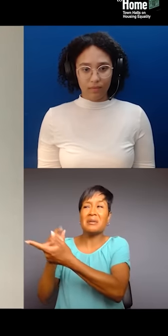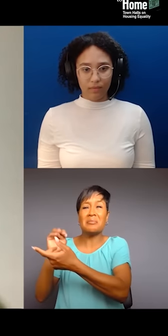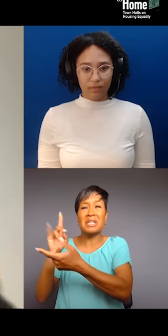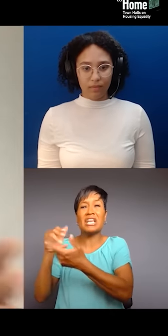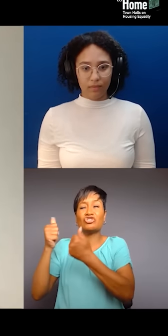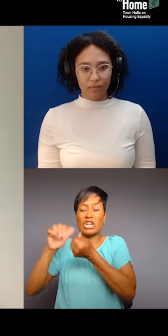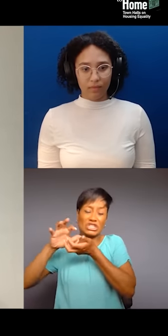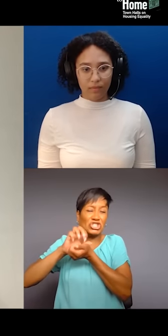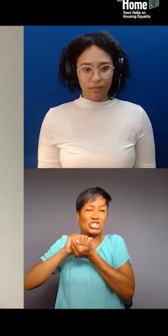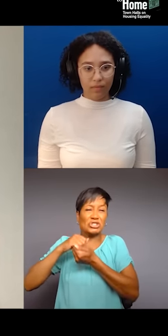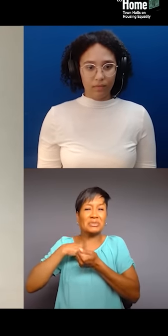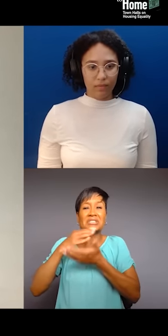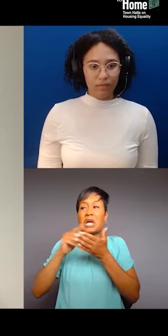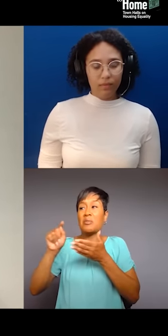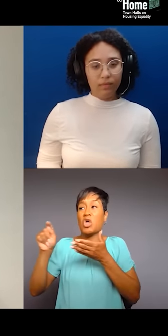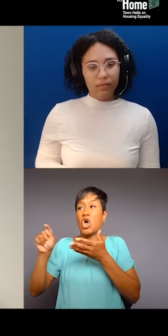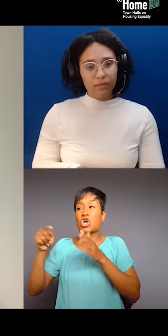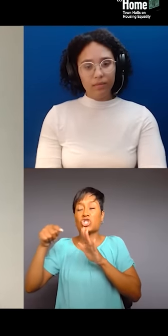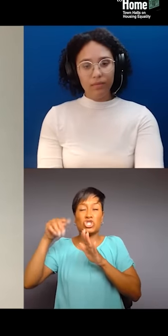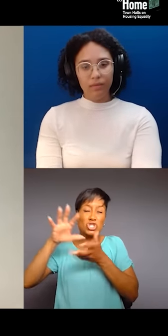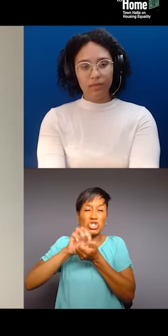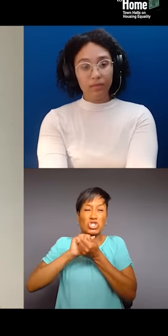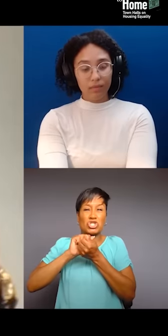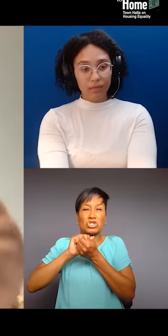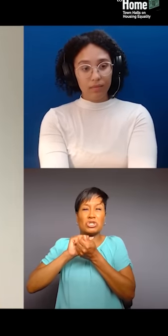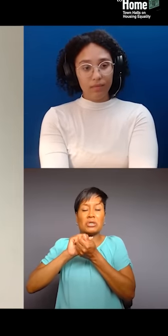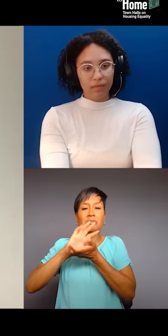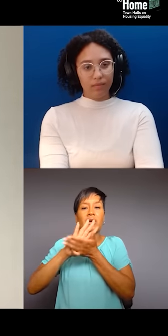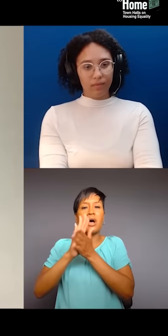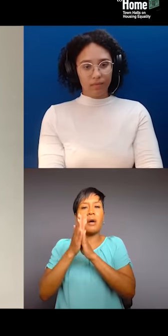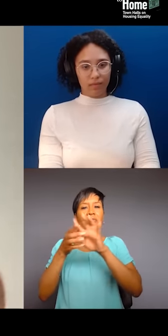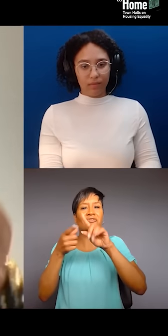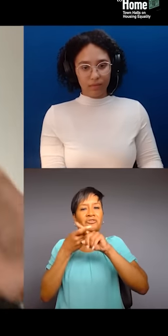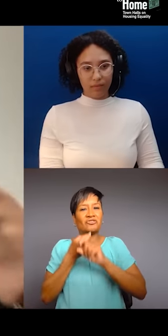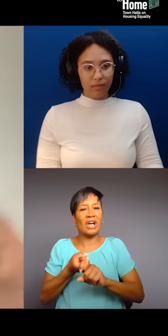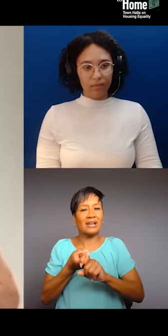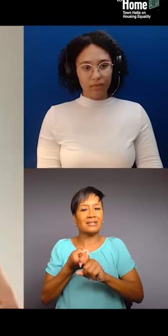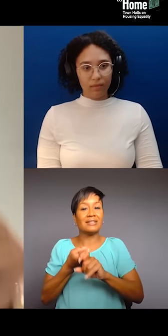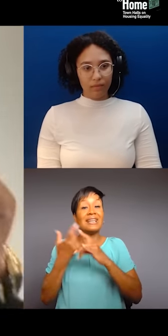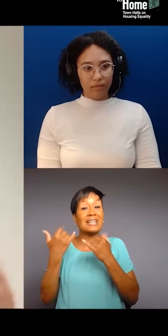try to tear me down become my friends. And I use those relationships to put the spotlight on issues